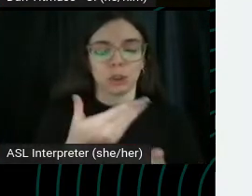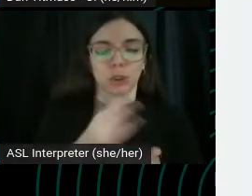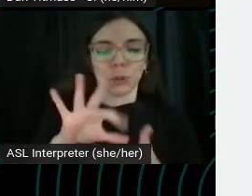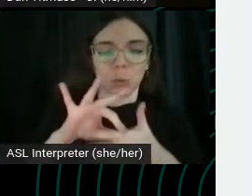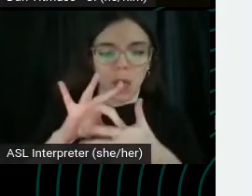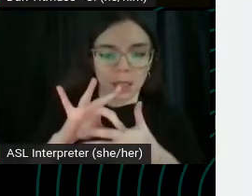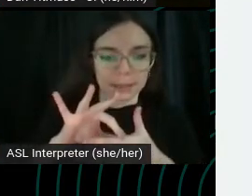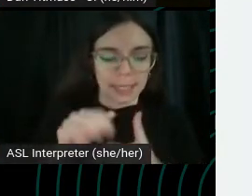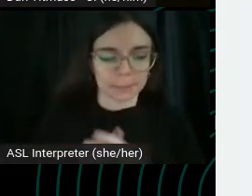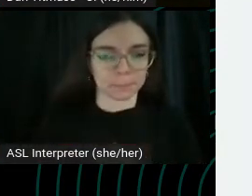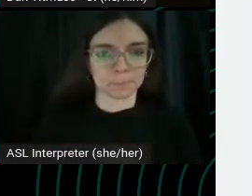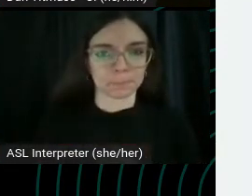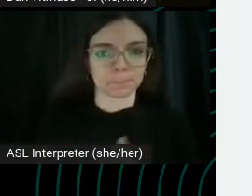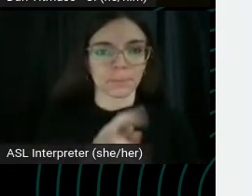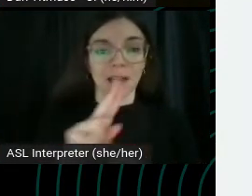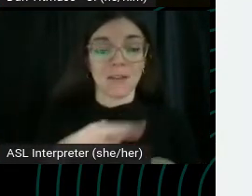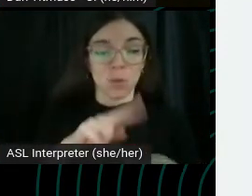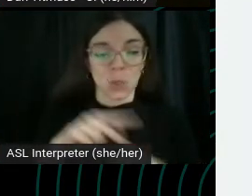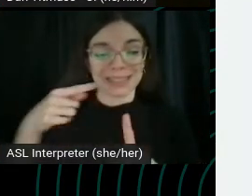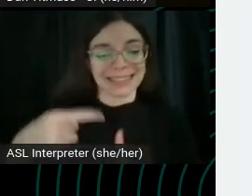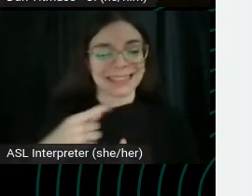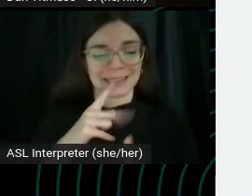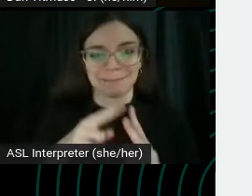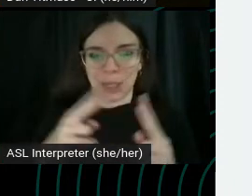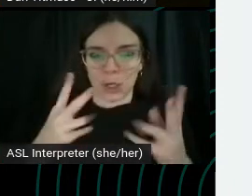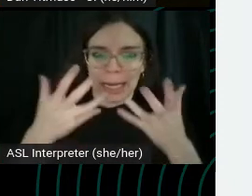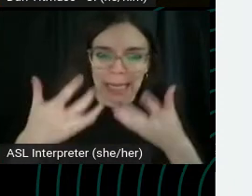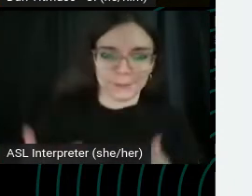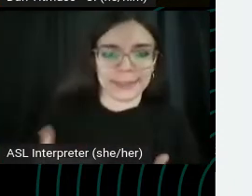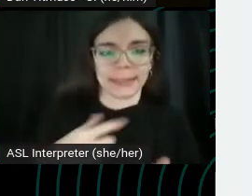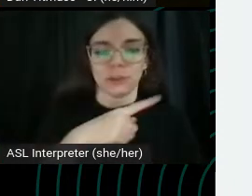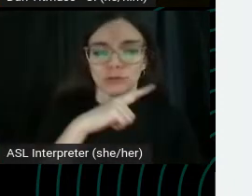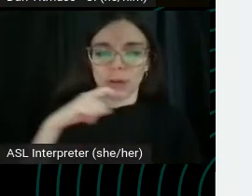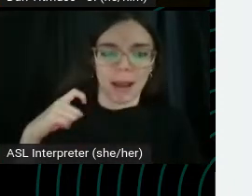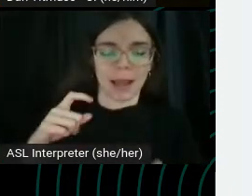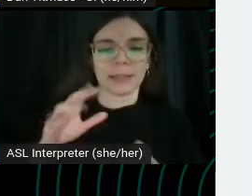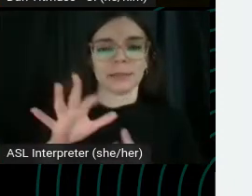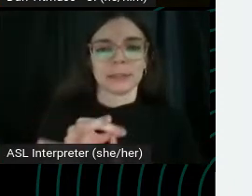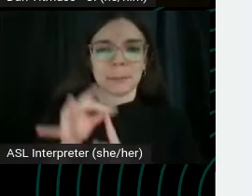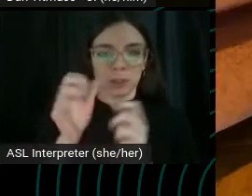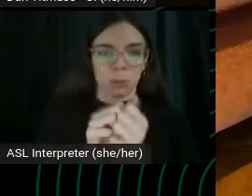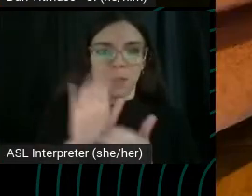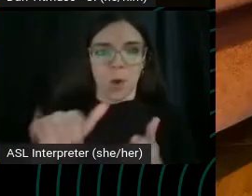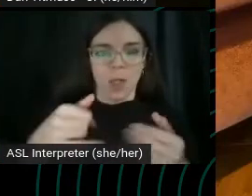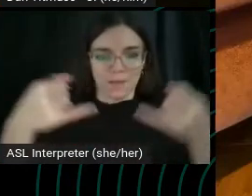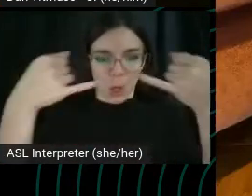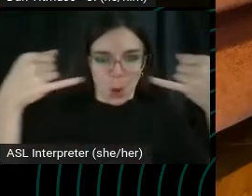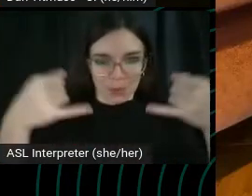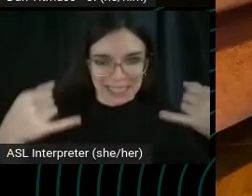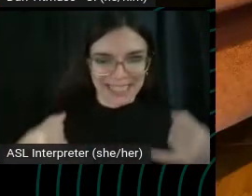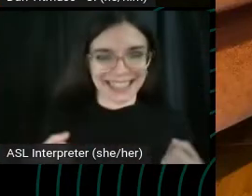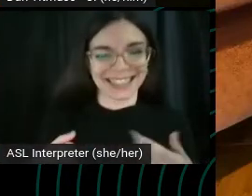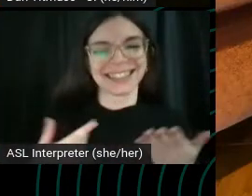Of course, this is getting quite heavy and like dried, especially all the coding stuff. So here is another picture of Barney.